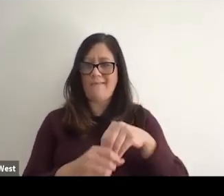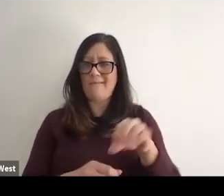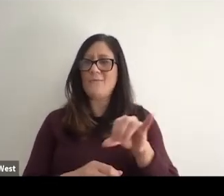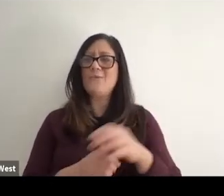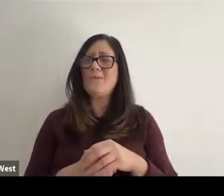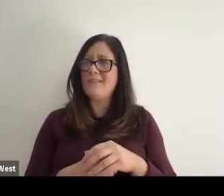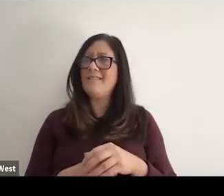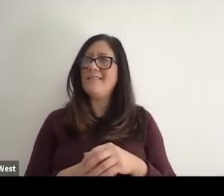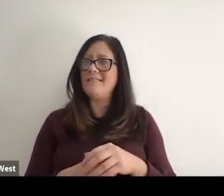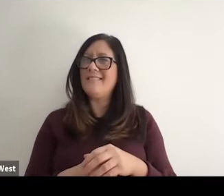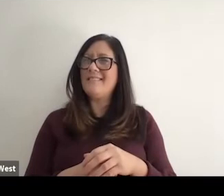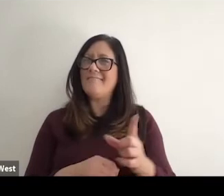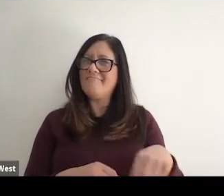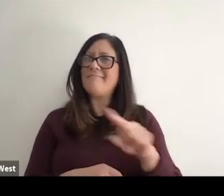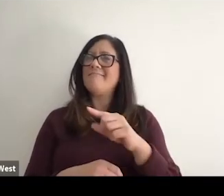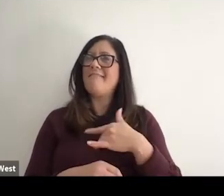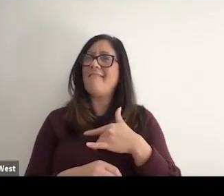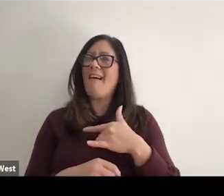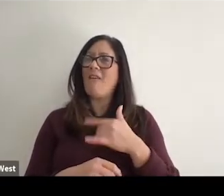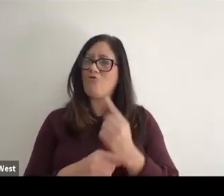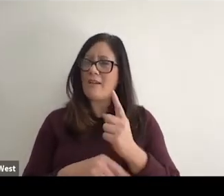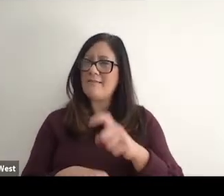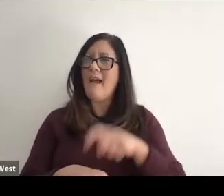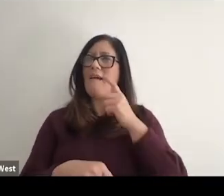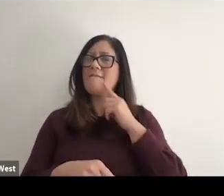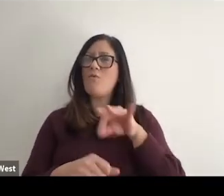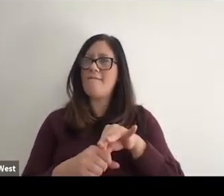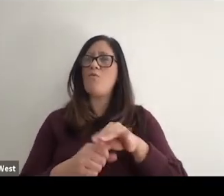really pave the way to it was time for that vote and an that was what that